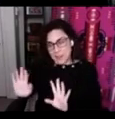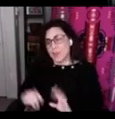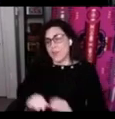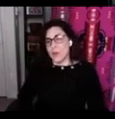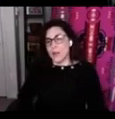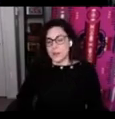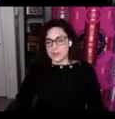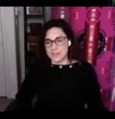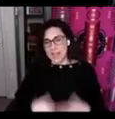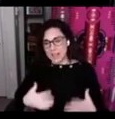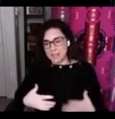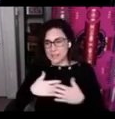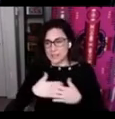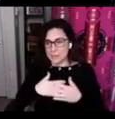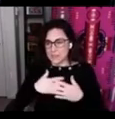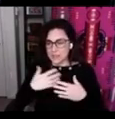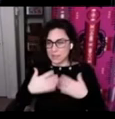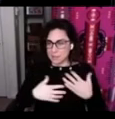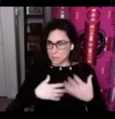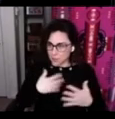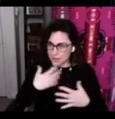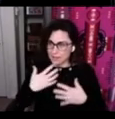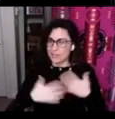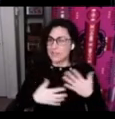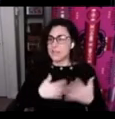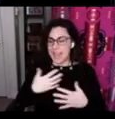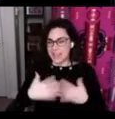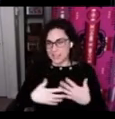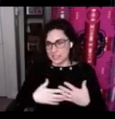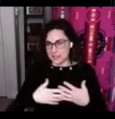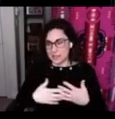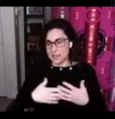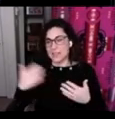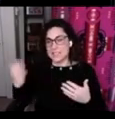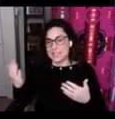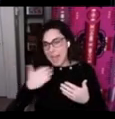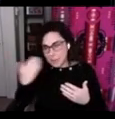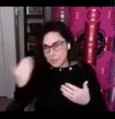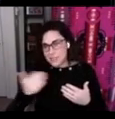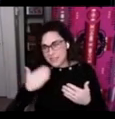on the wall whereas an atlas is something that can be more like a living entity that has tabs